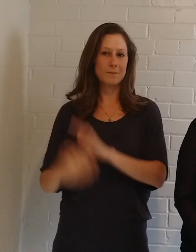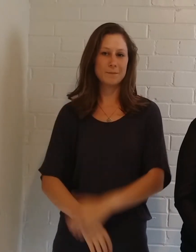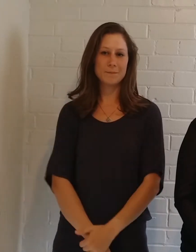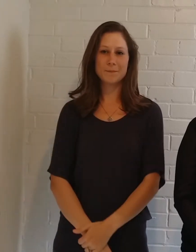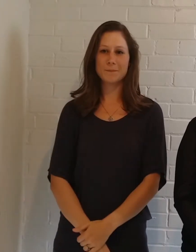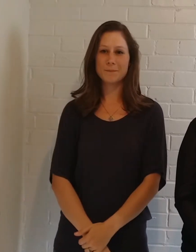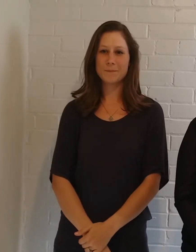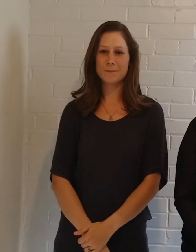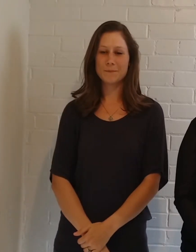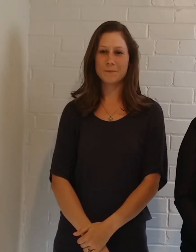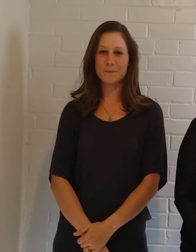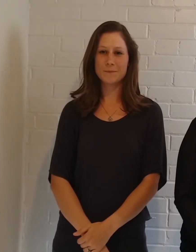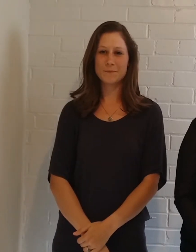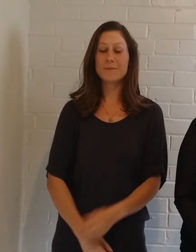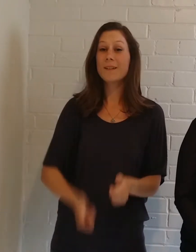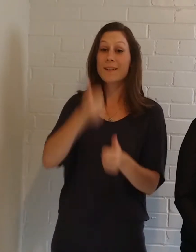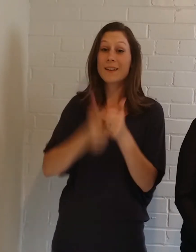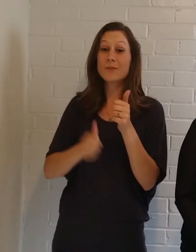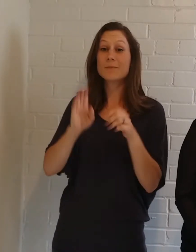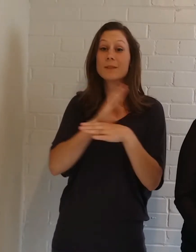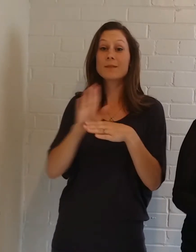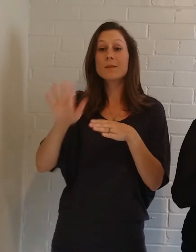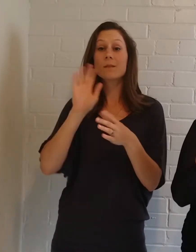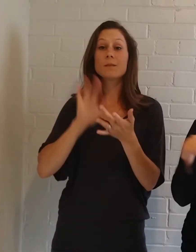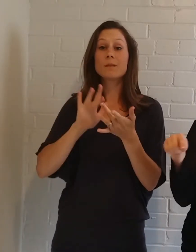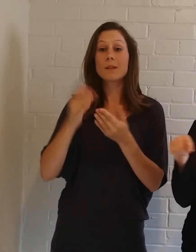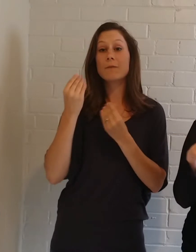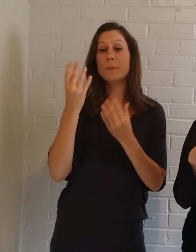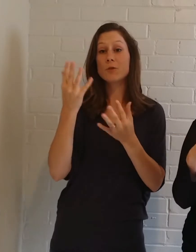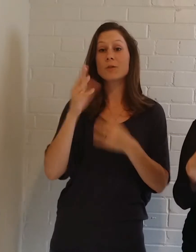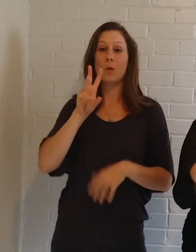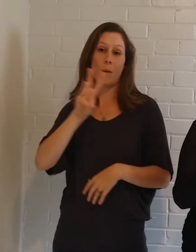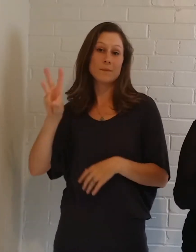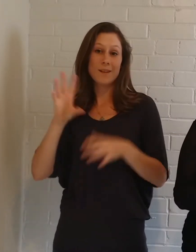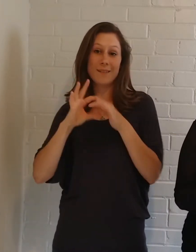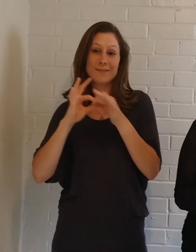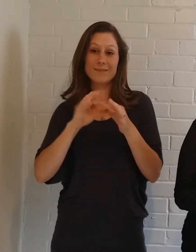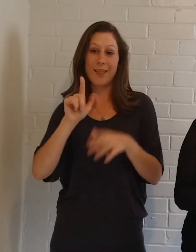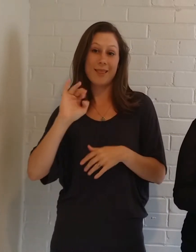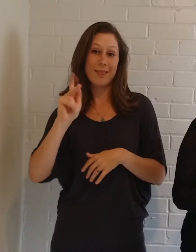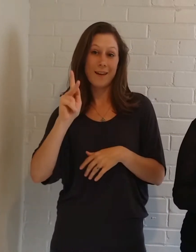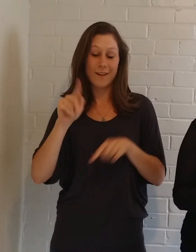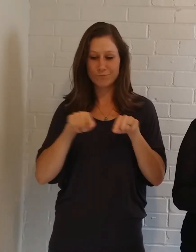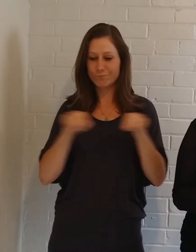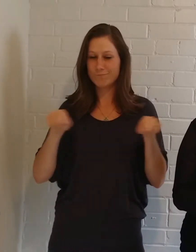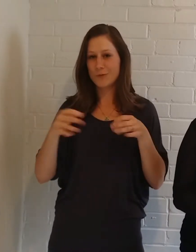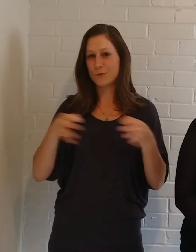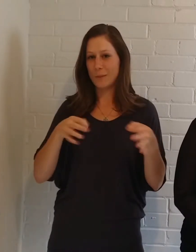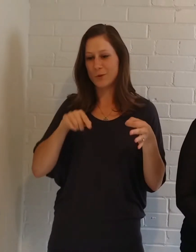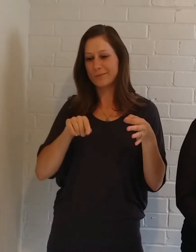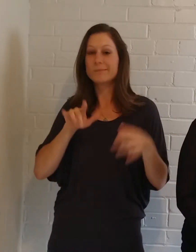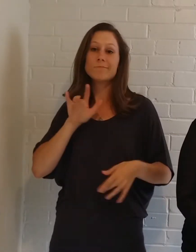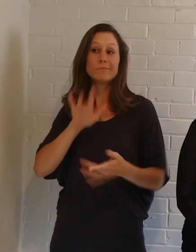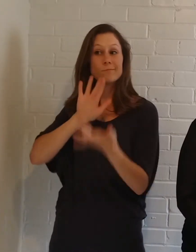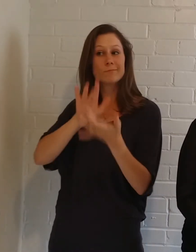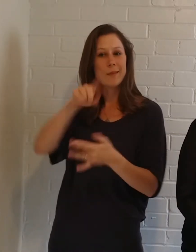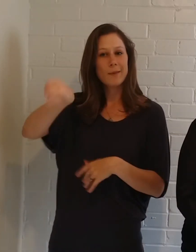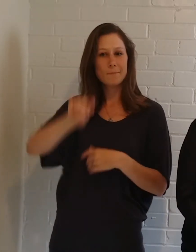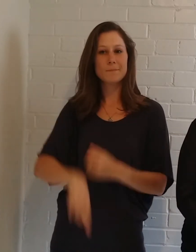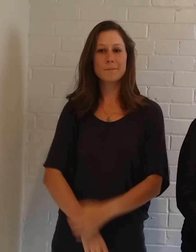Each business' contact information and website links are going to be included in the description, so reach out to them.